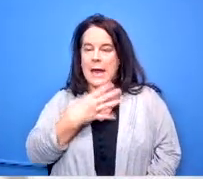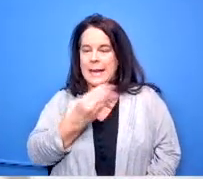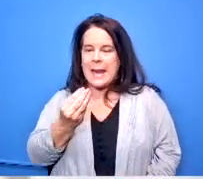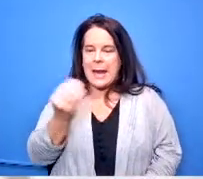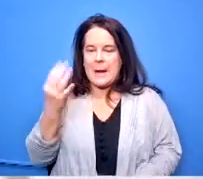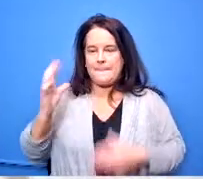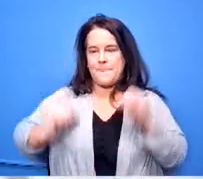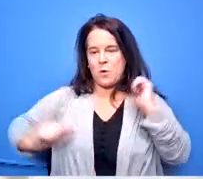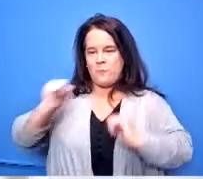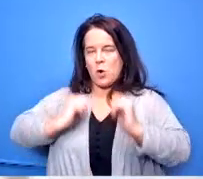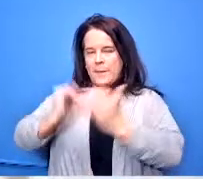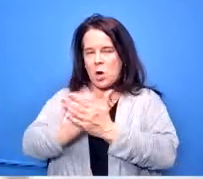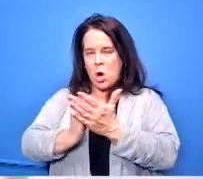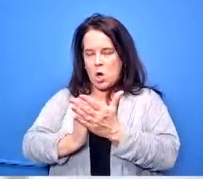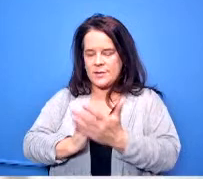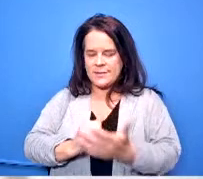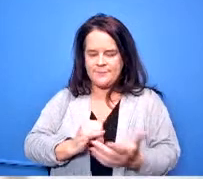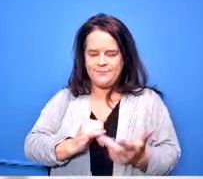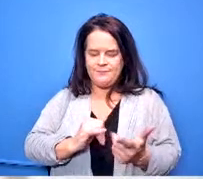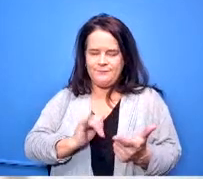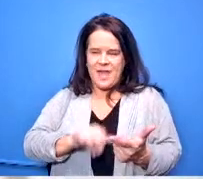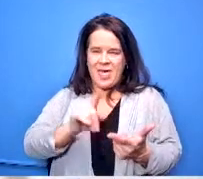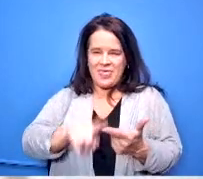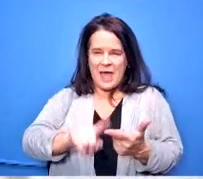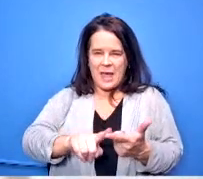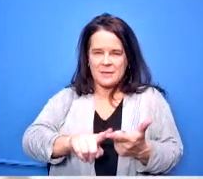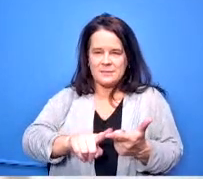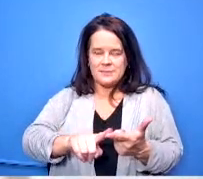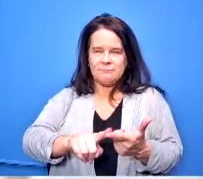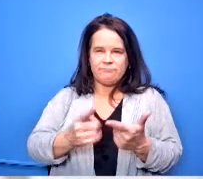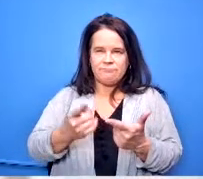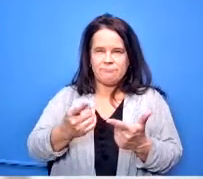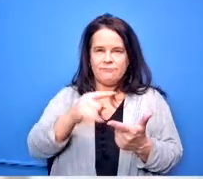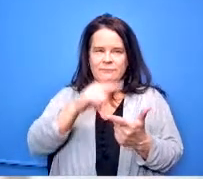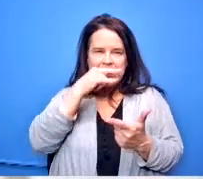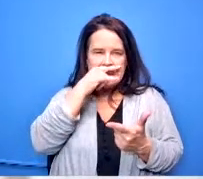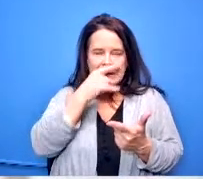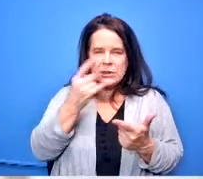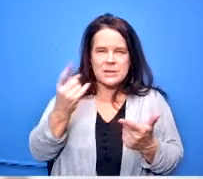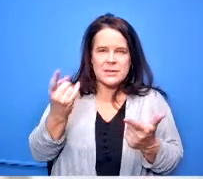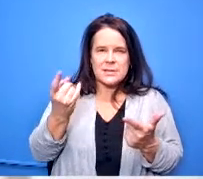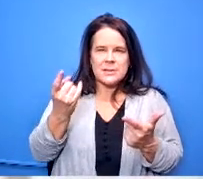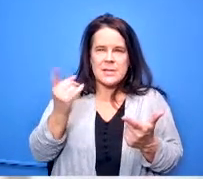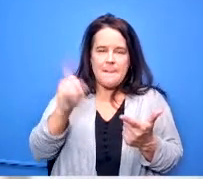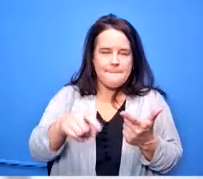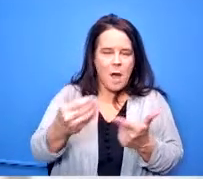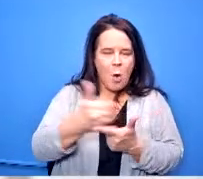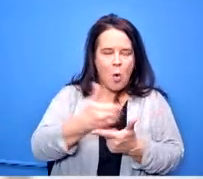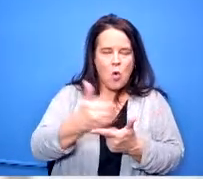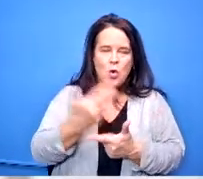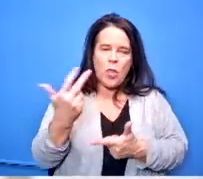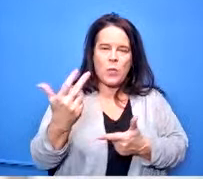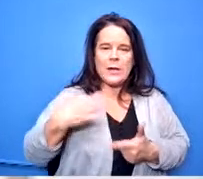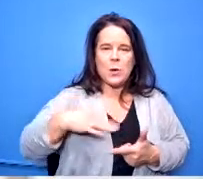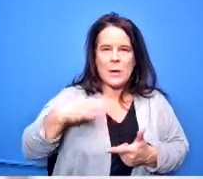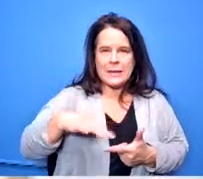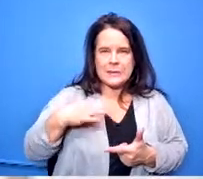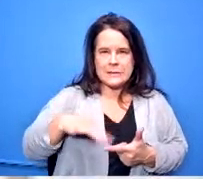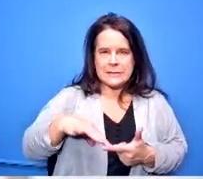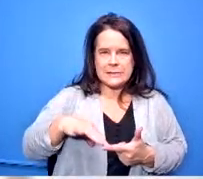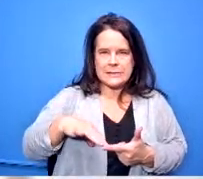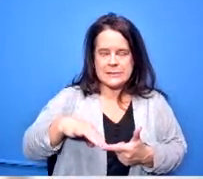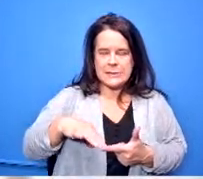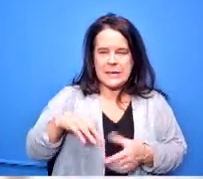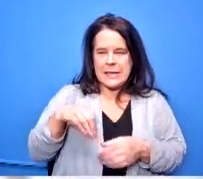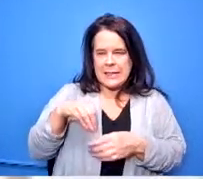and for that particular seal kids can earn must earn three credits in art courses with a c or